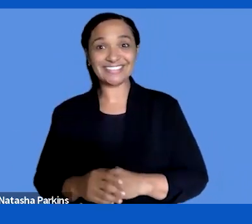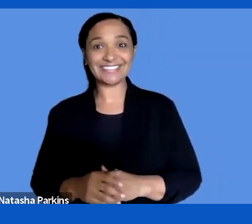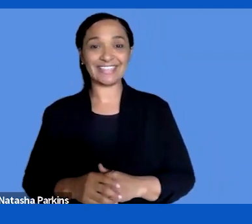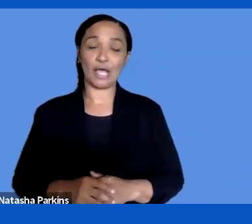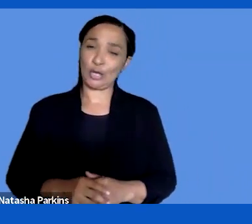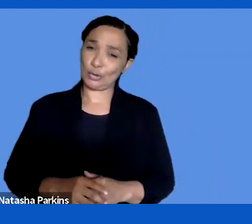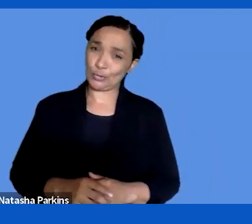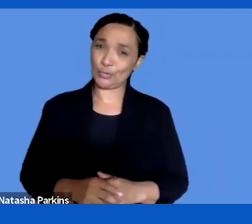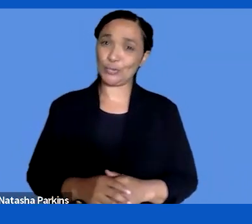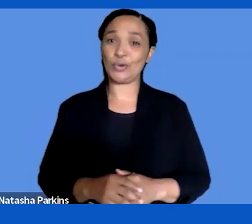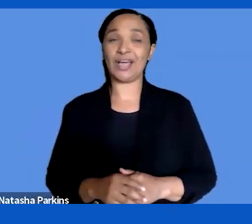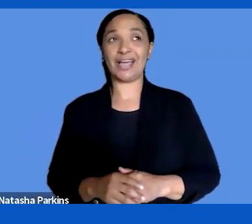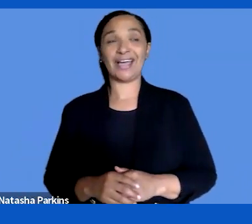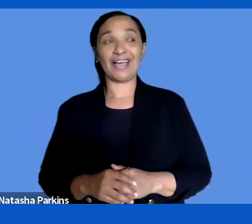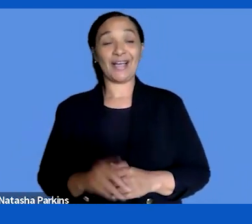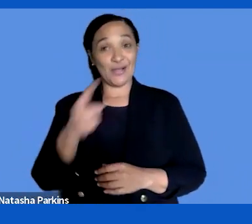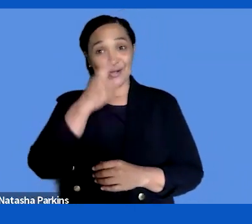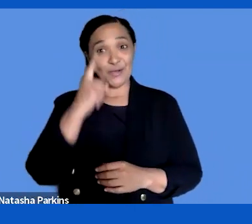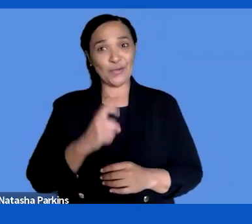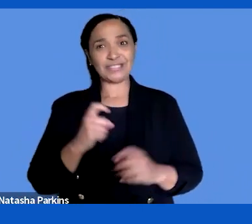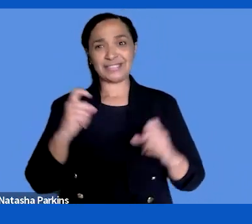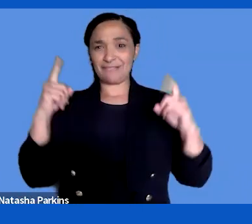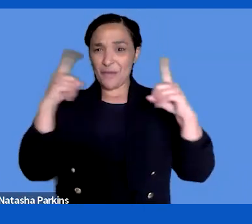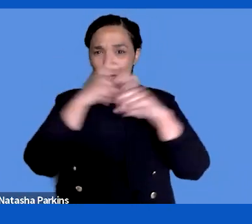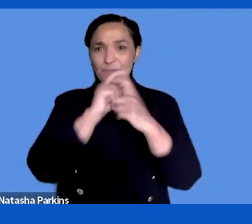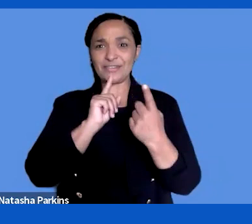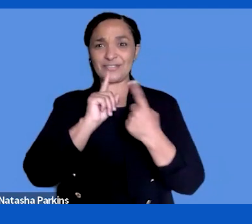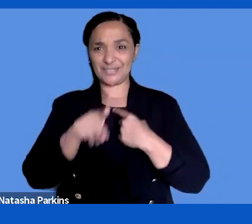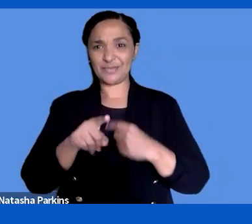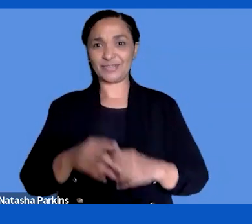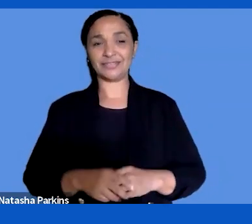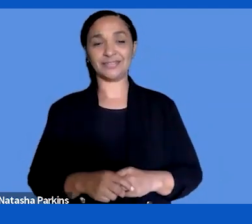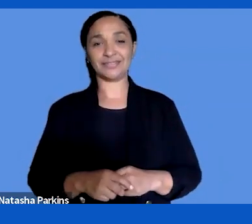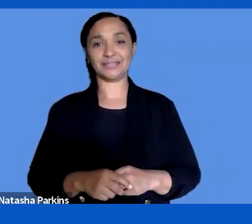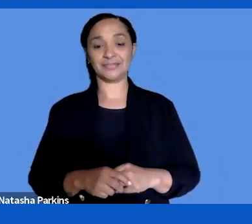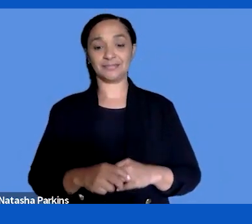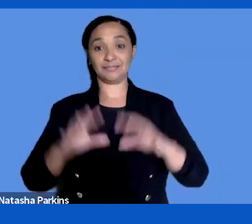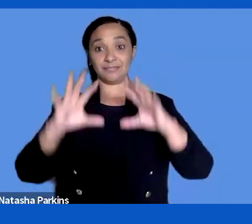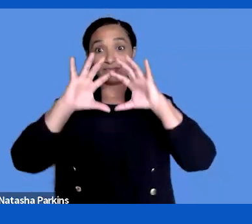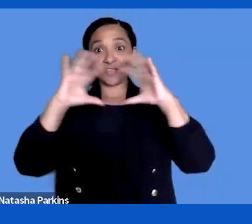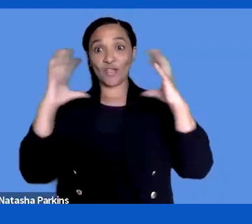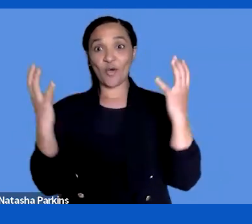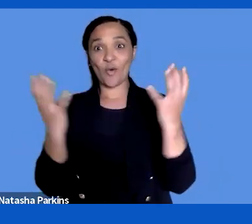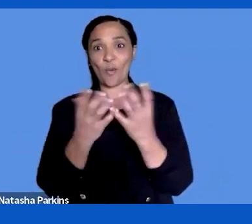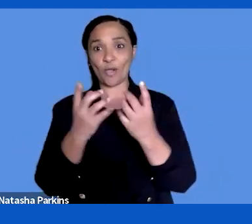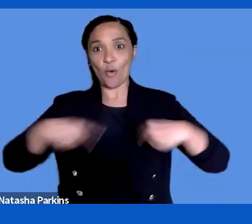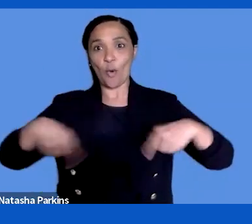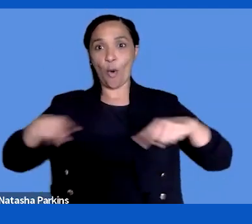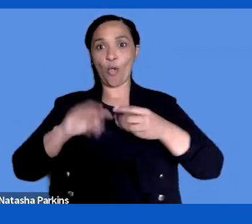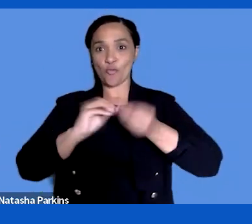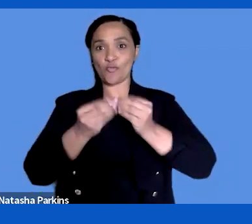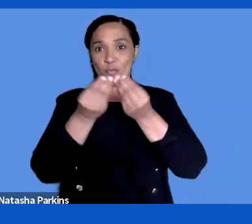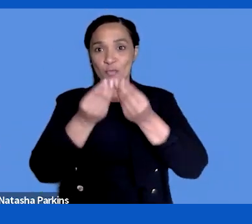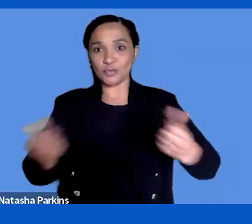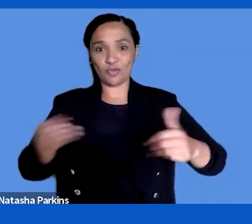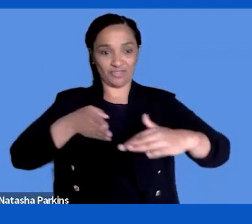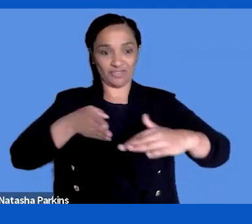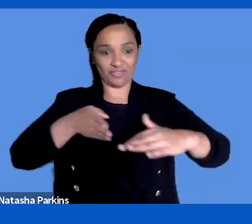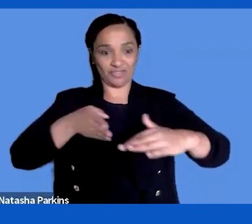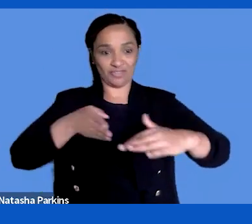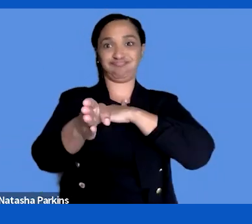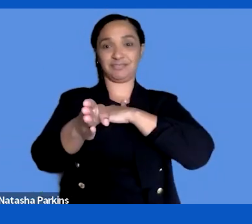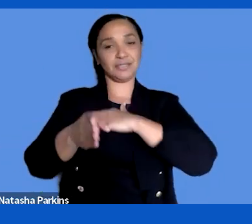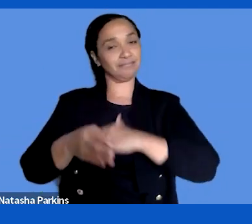answer. We know there is no universal solution for all user groups, at least for more complex digital